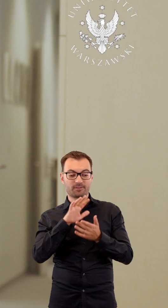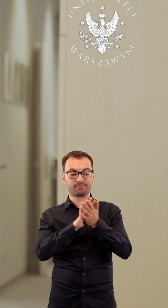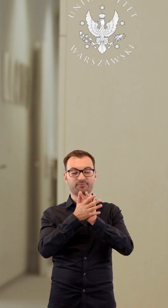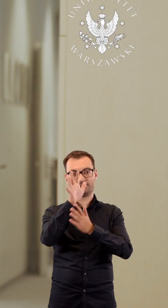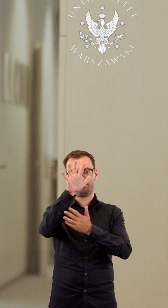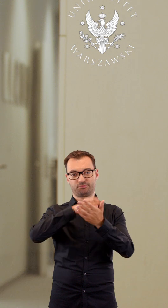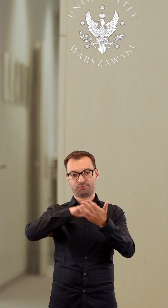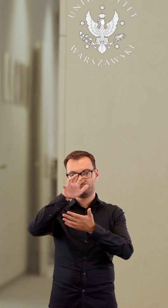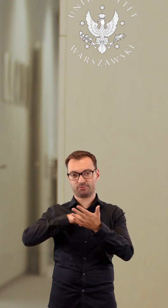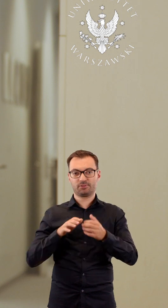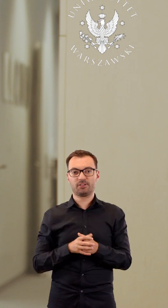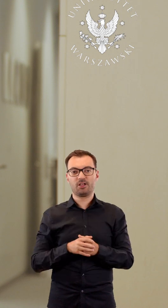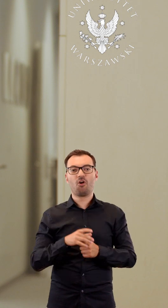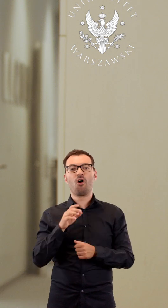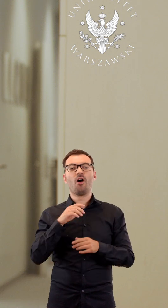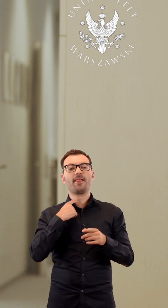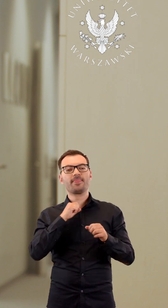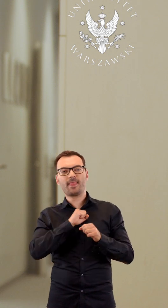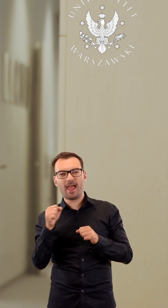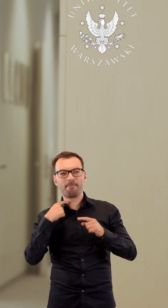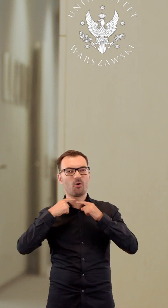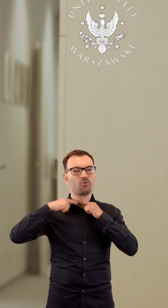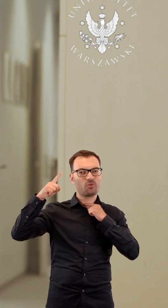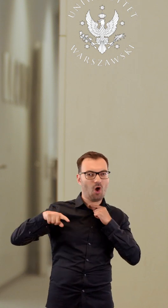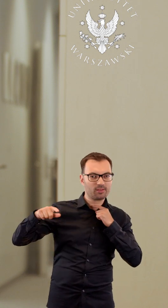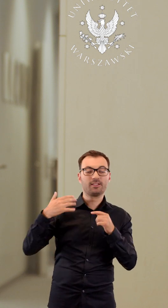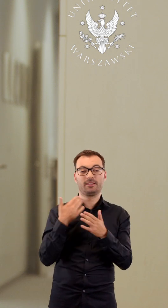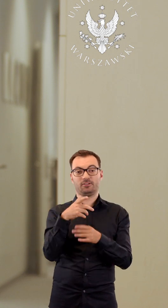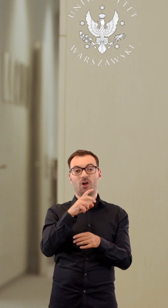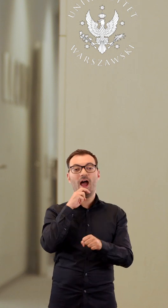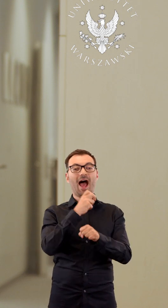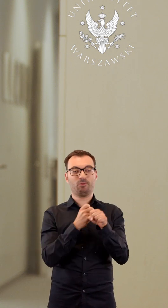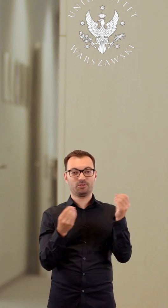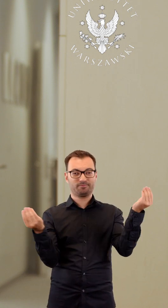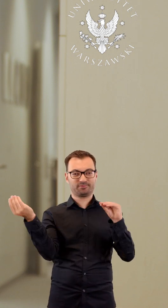analyses the tone and tempo of the speech. It can also automatically insert punctuation marks,